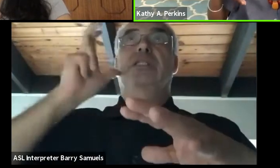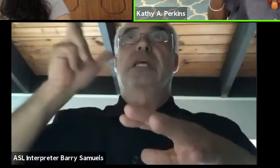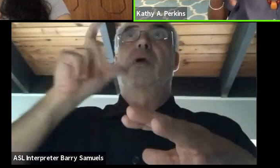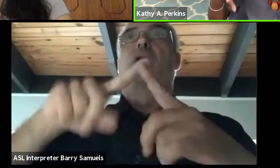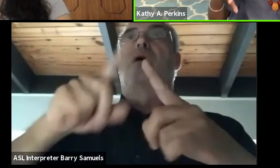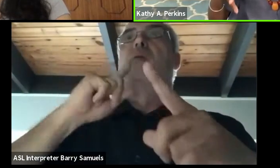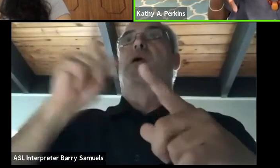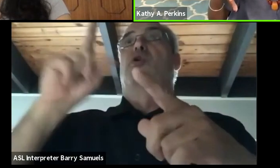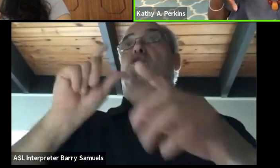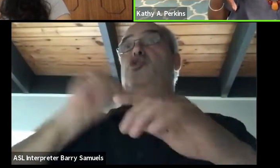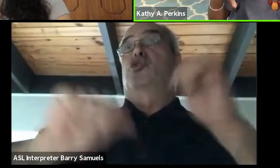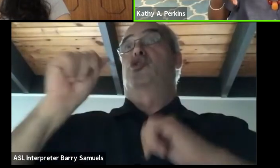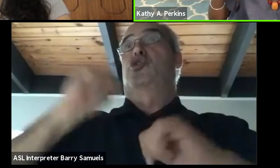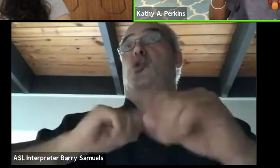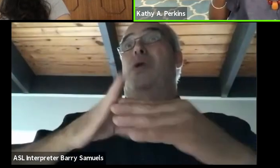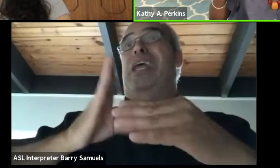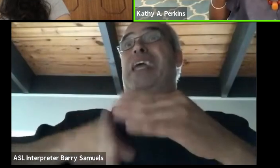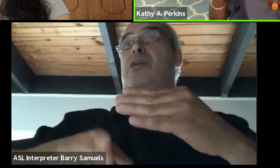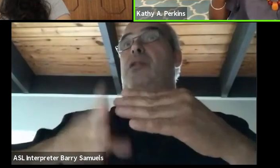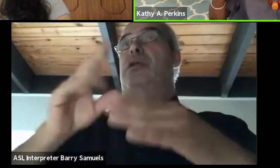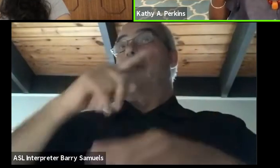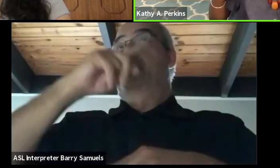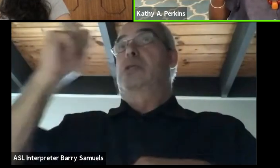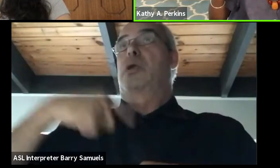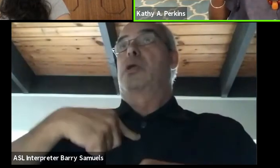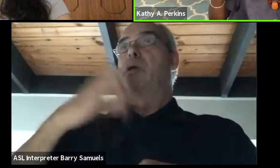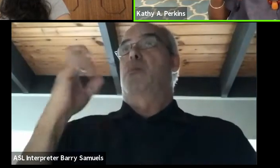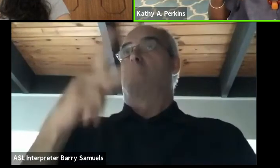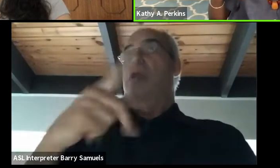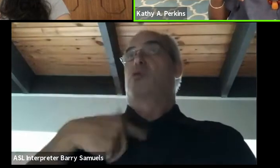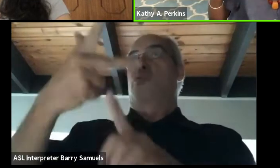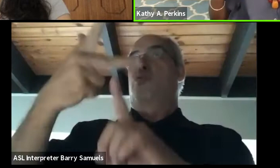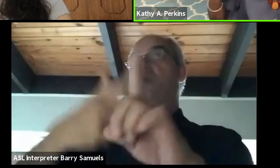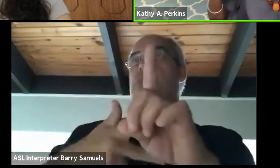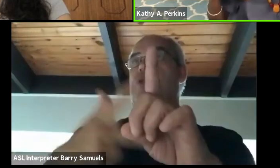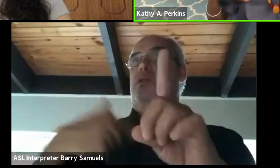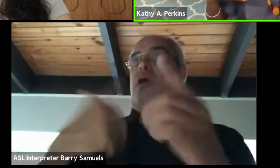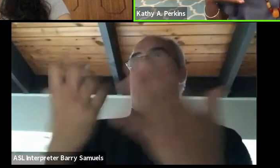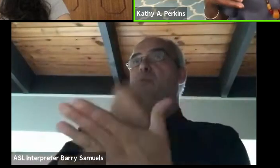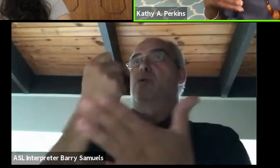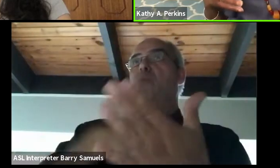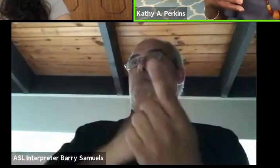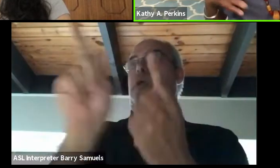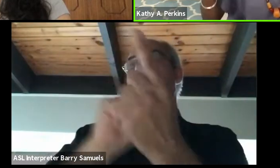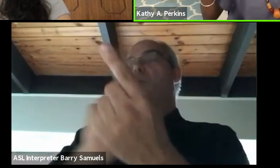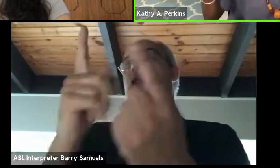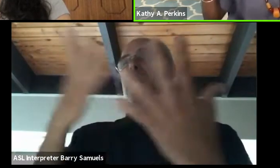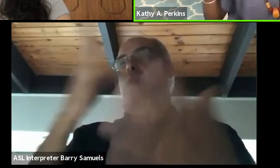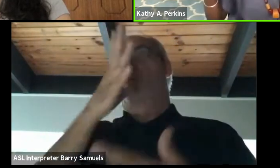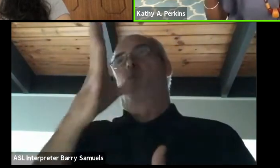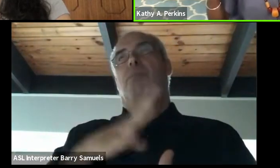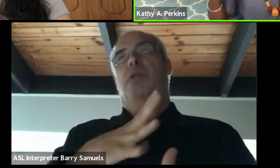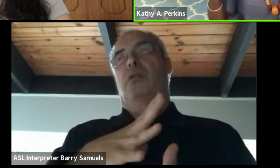So, I went back for that. And while I was there, those three months, it gave me an opportunity to meet a lot of women playwrights, a lot of women writers.